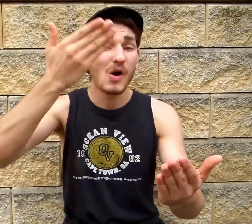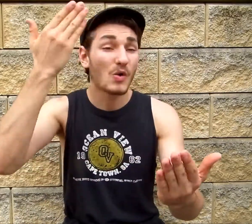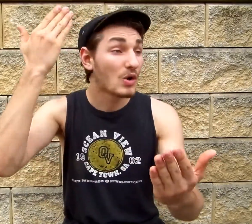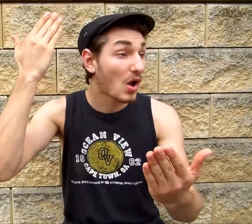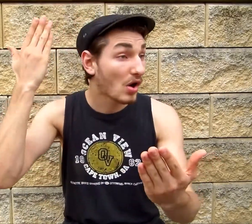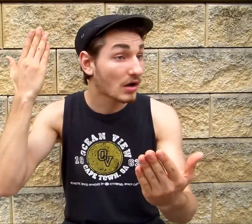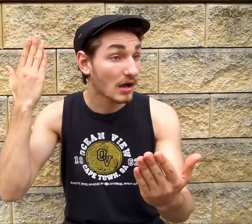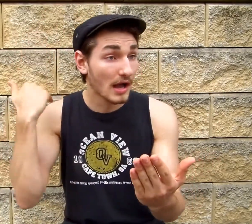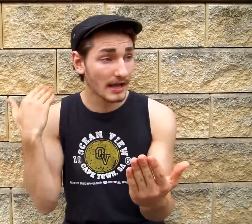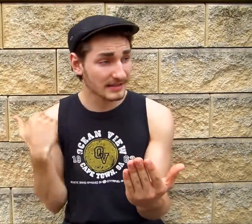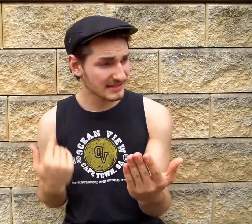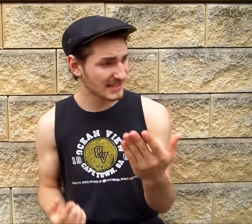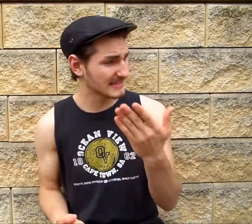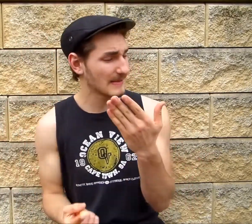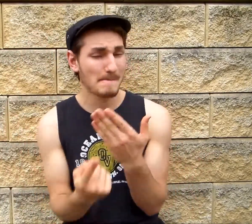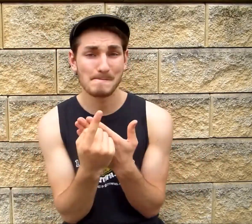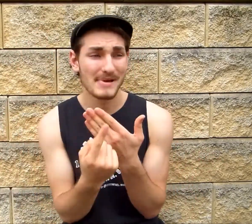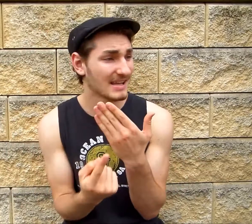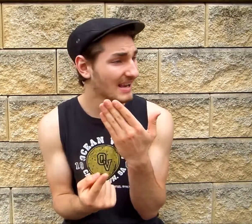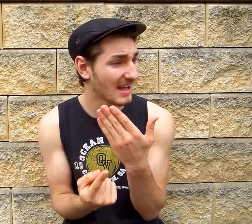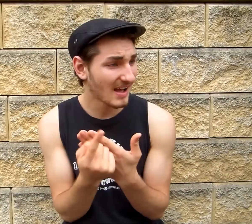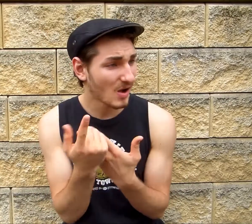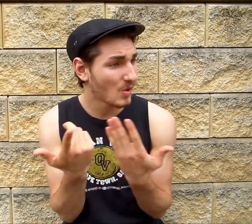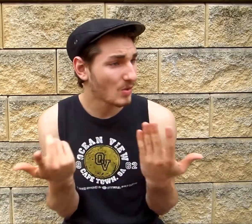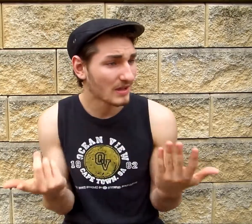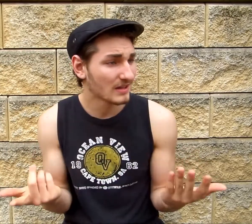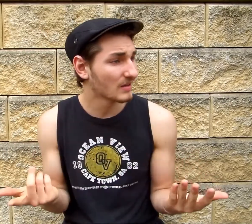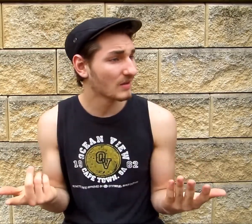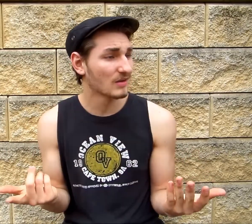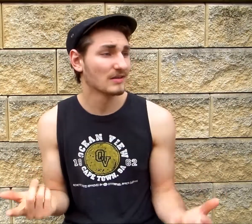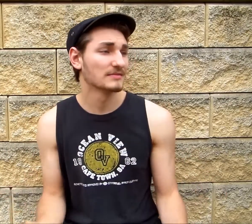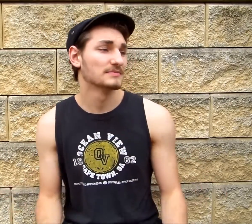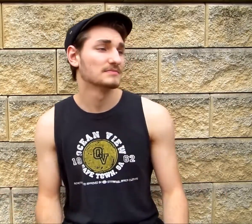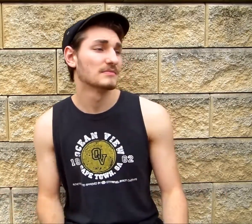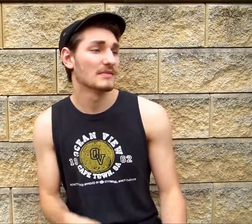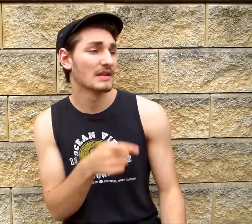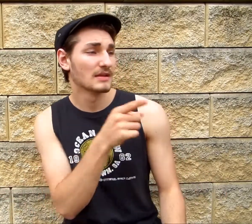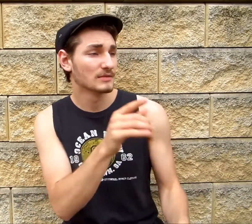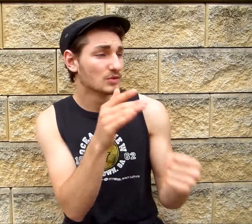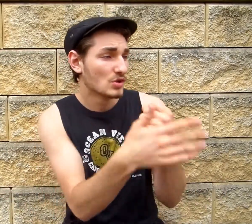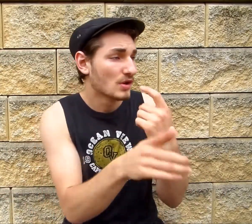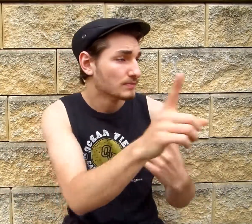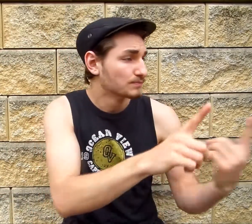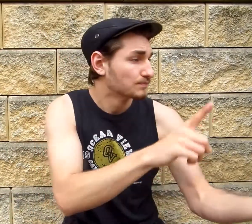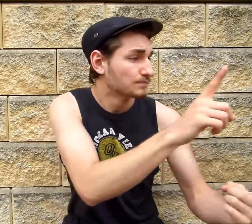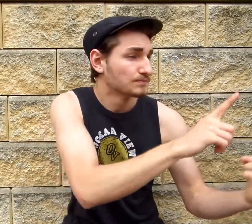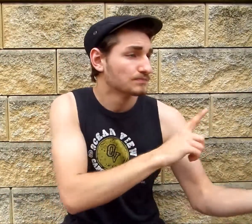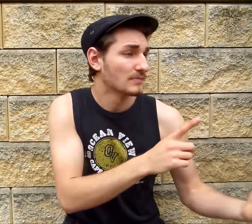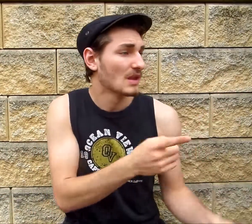How long has this been goin' on? You've been creepin' 'round on me